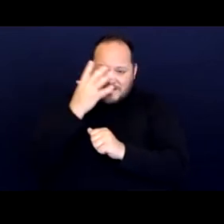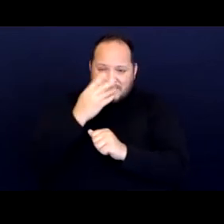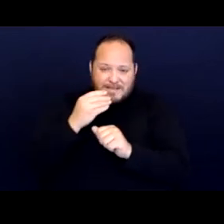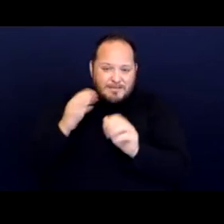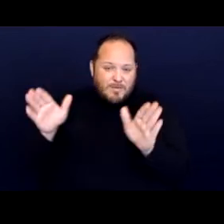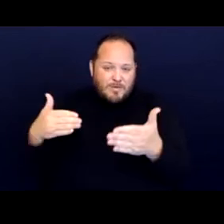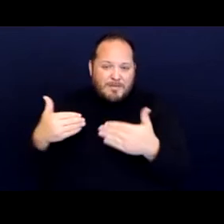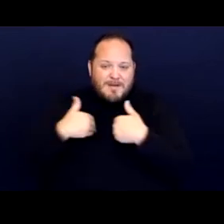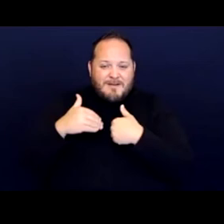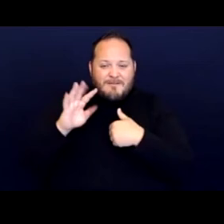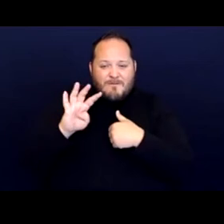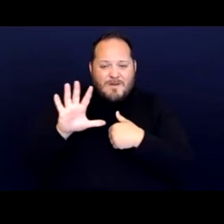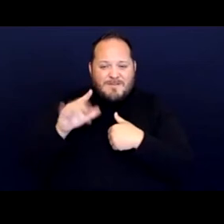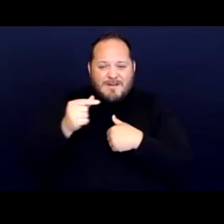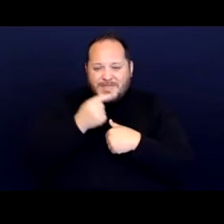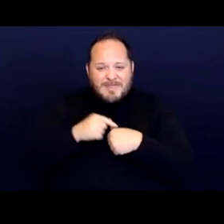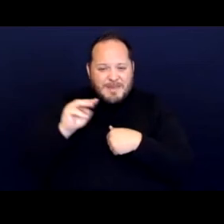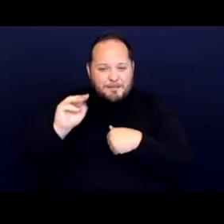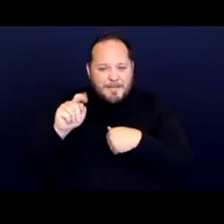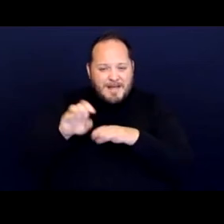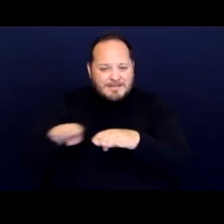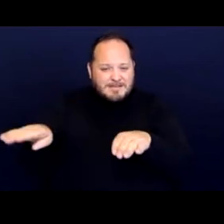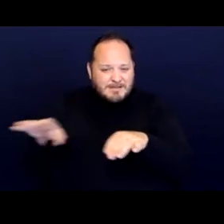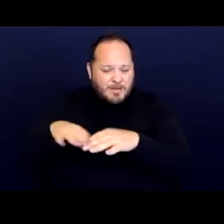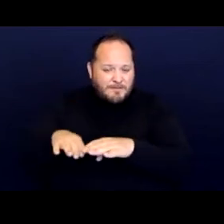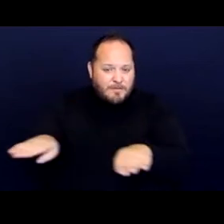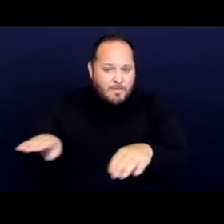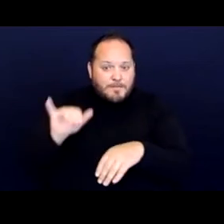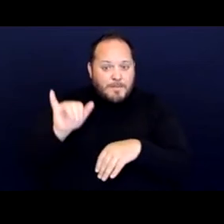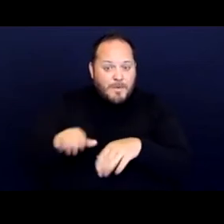then mats on the floor. And those mats on the floor were difficult